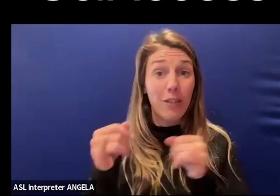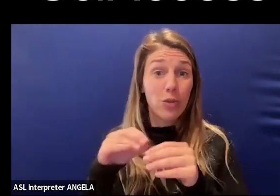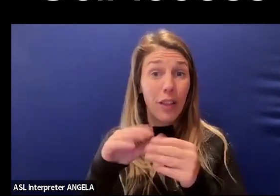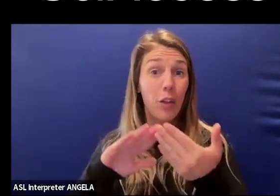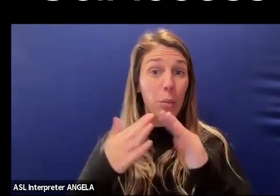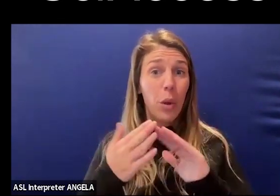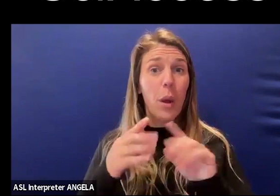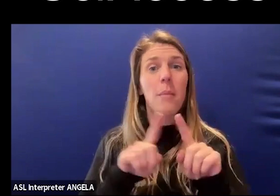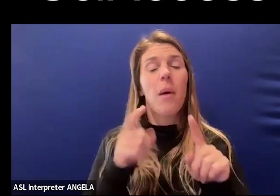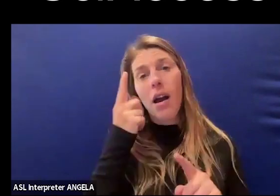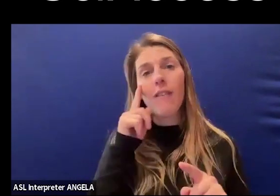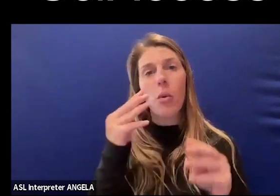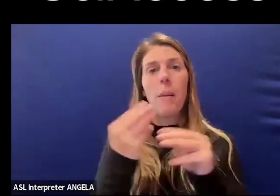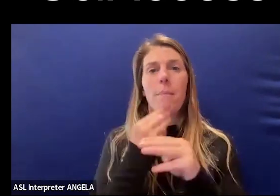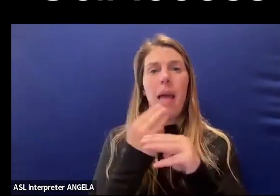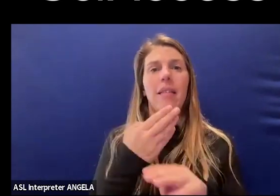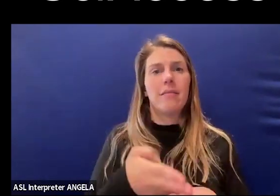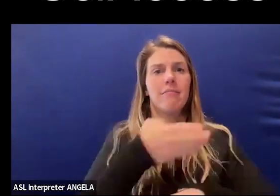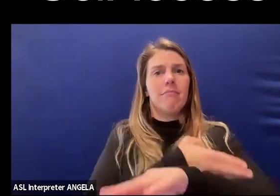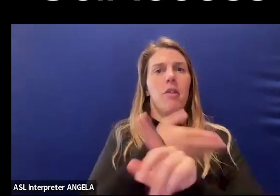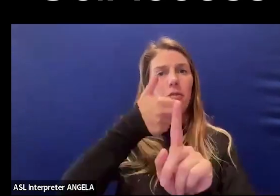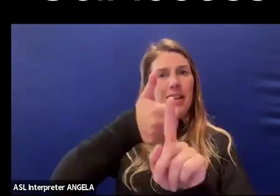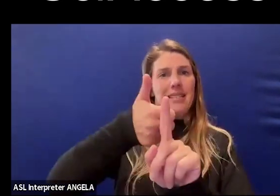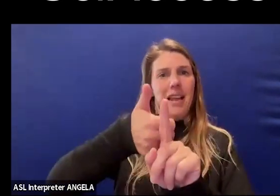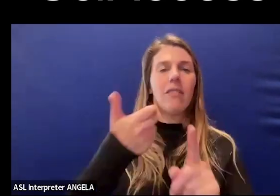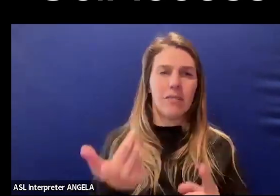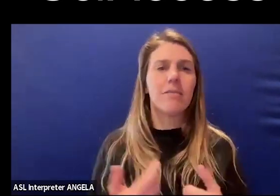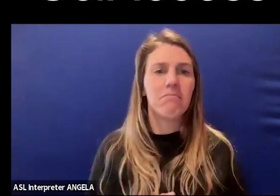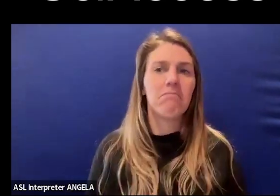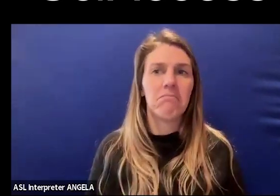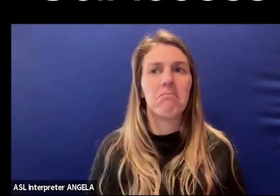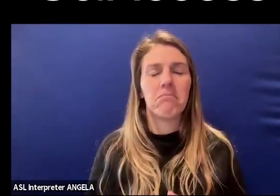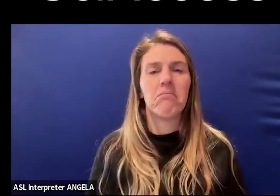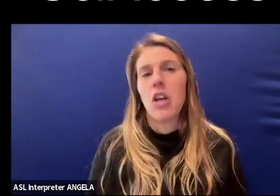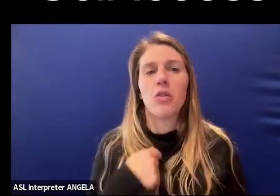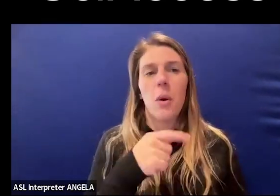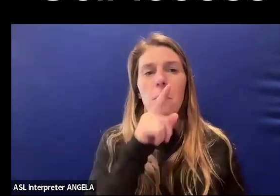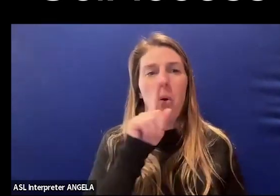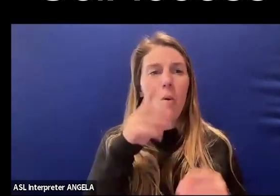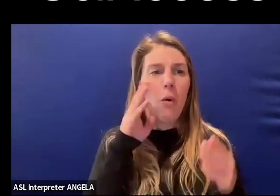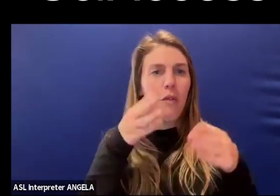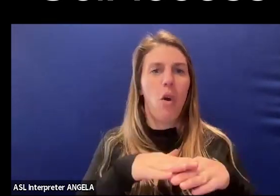but also just for math to be better in general. I don't want to only focus on the challenges.